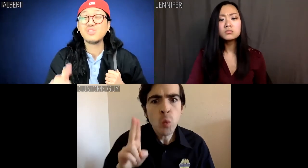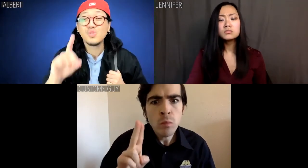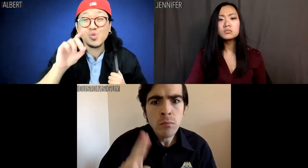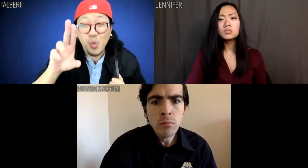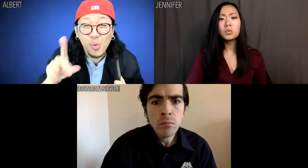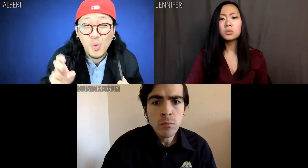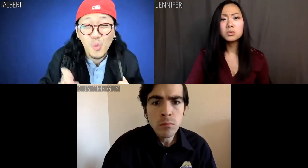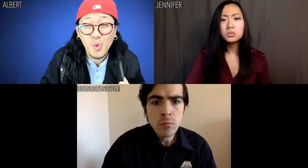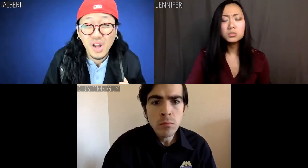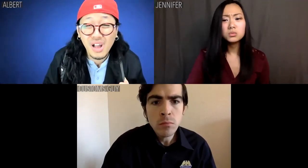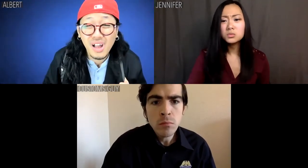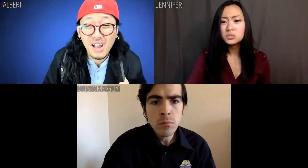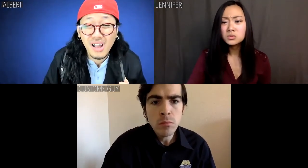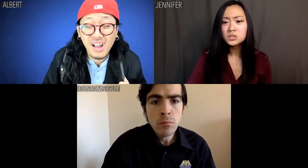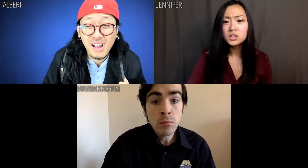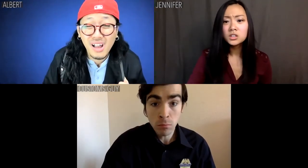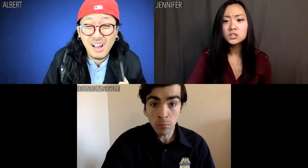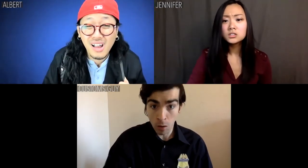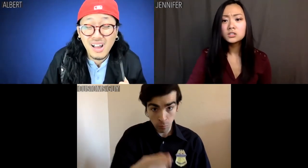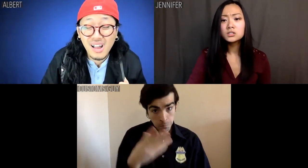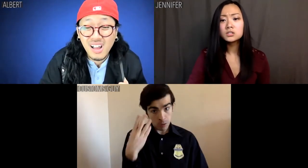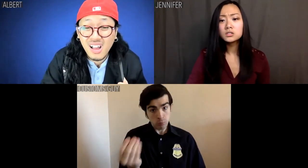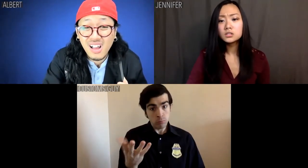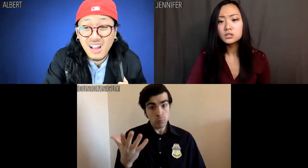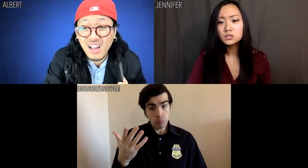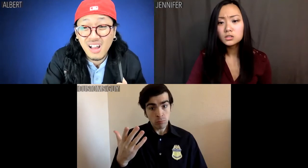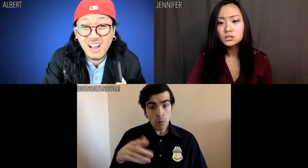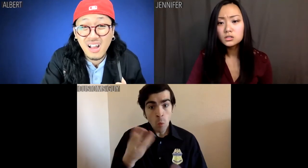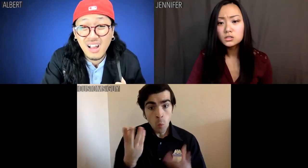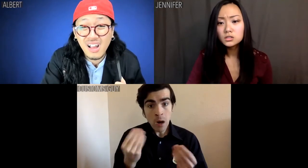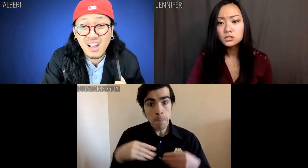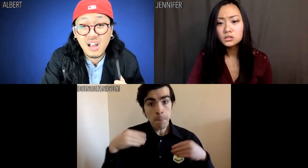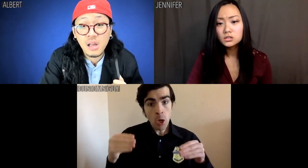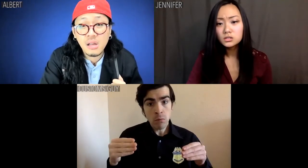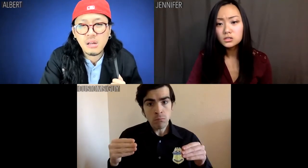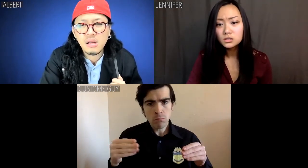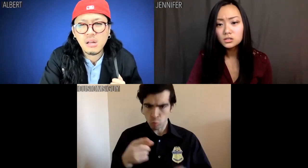Albert: Dude. Customs guy: Have you been to any wet markets?